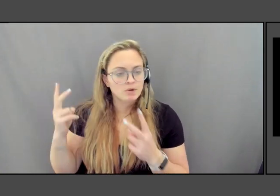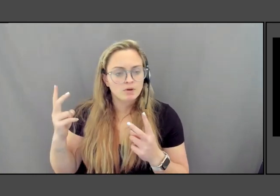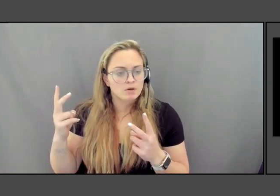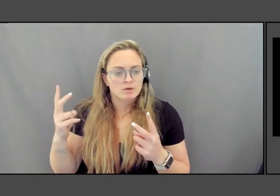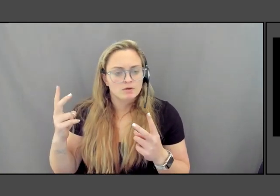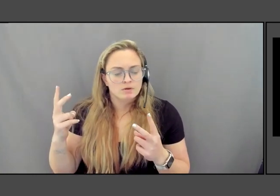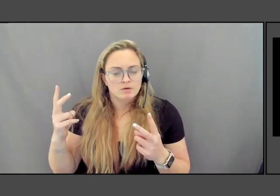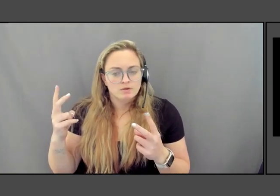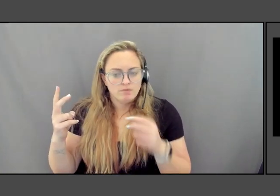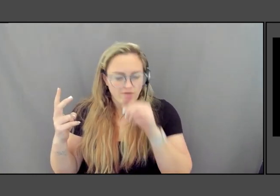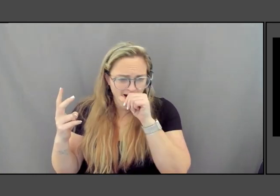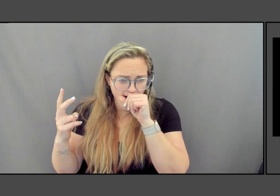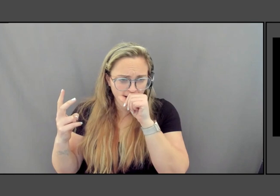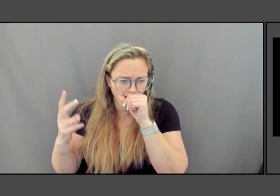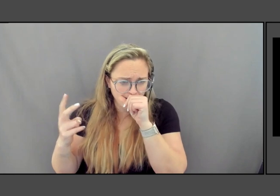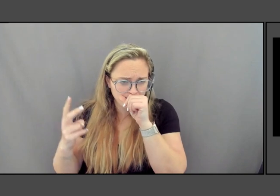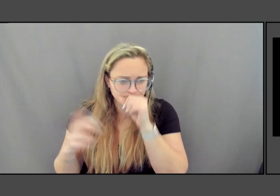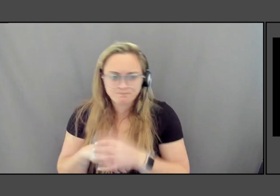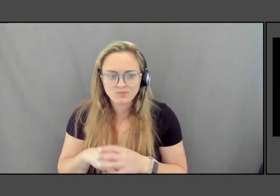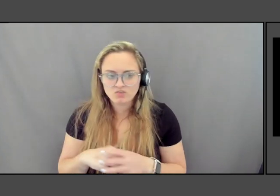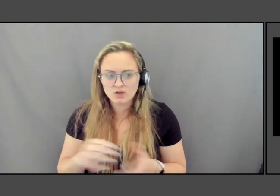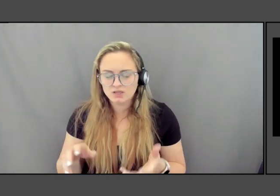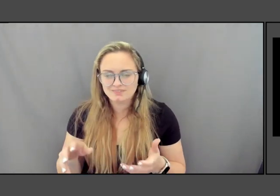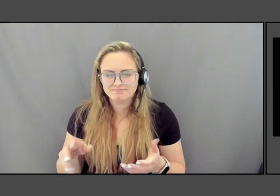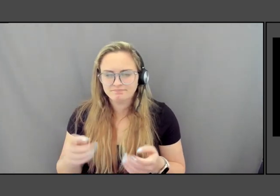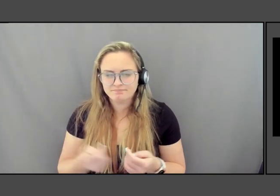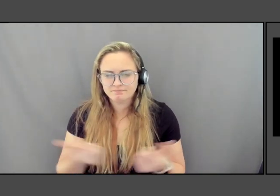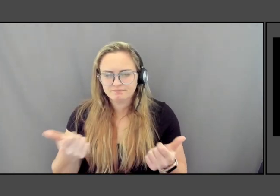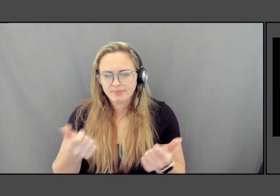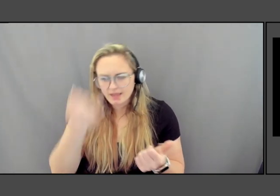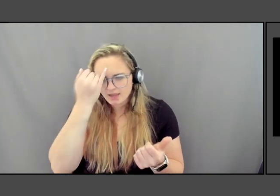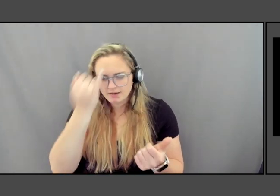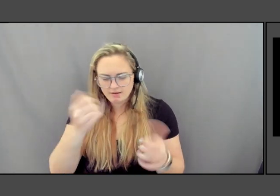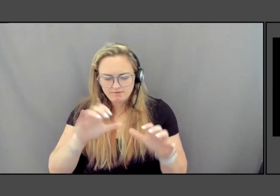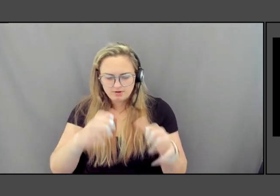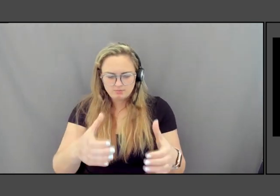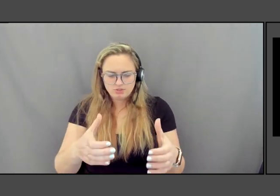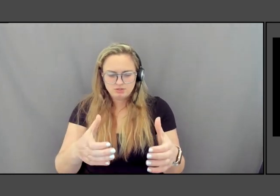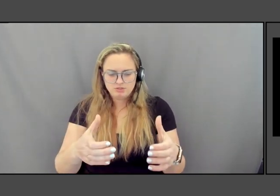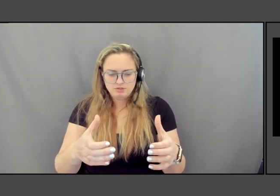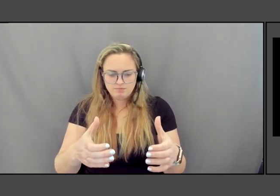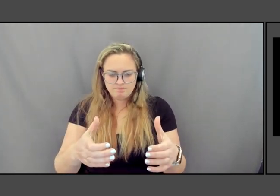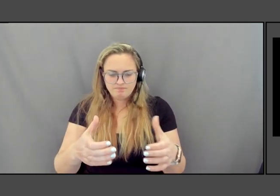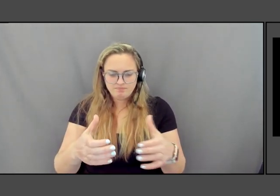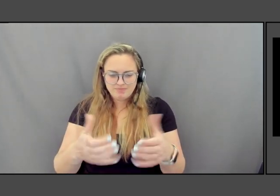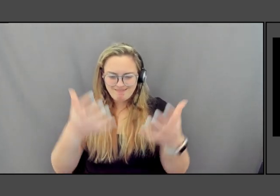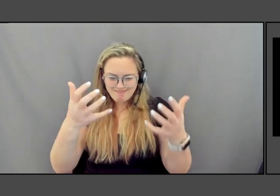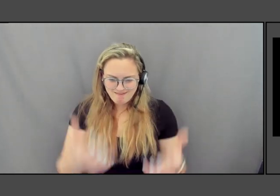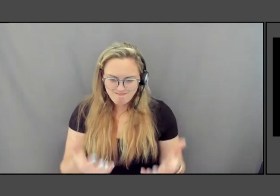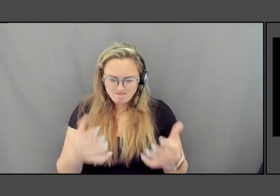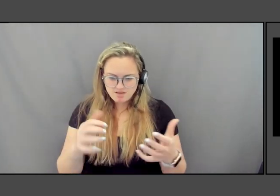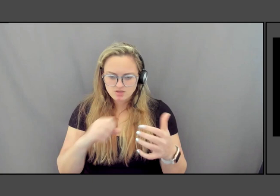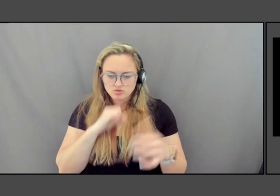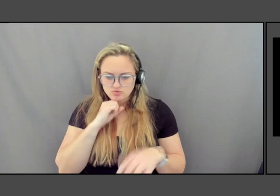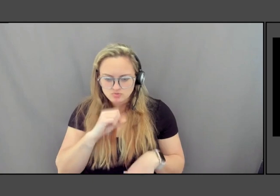It was never, to me, a heavy stone wall implanted into the earth. I cut open the earth and polished it.